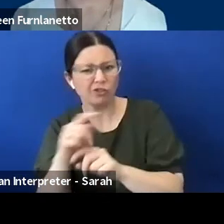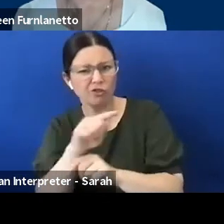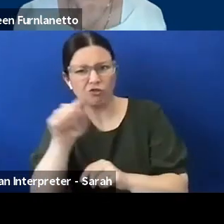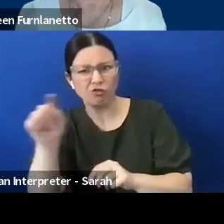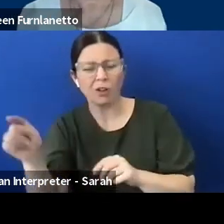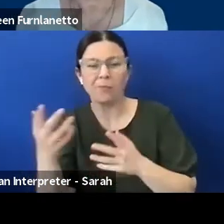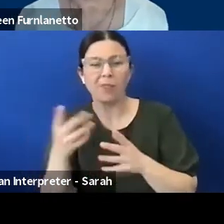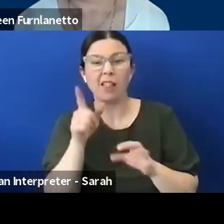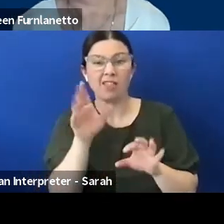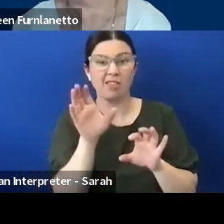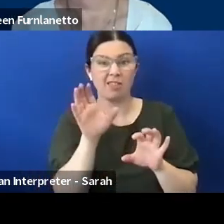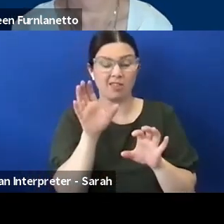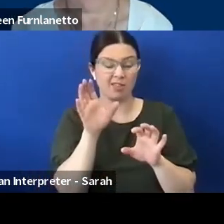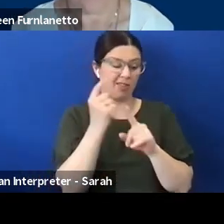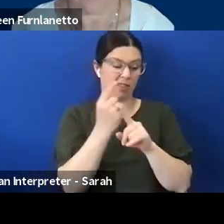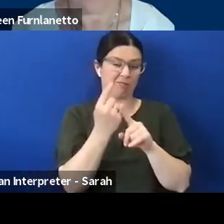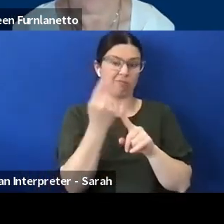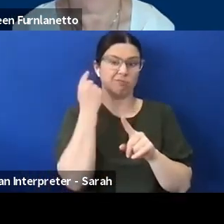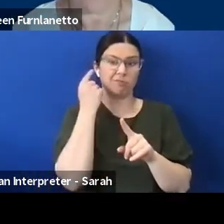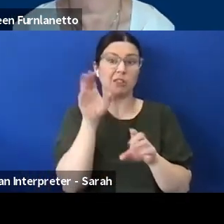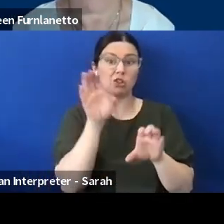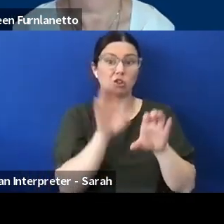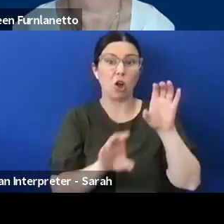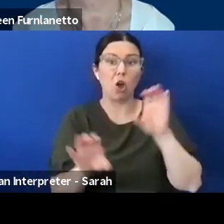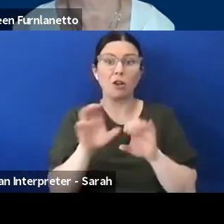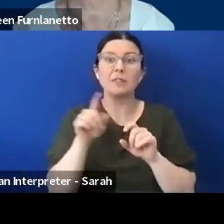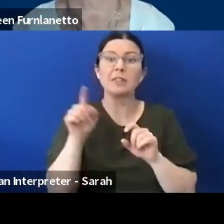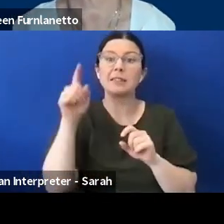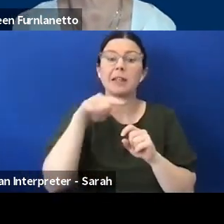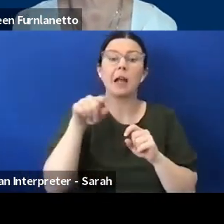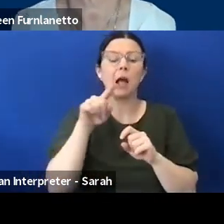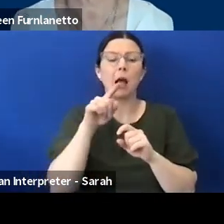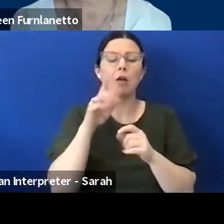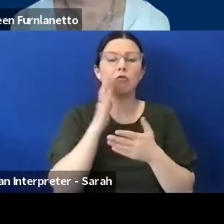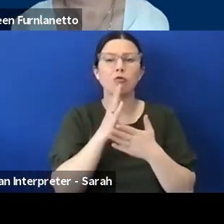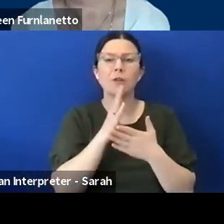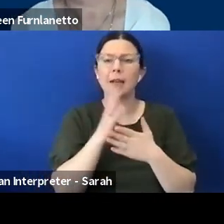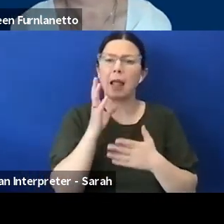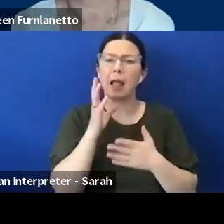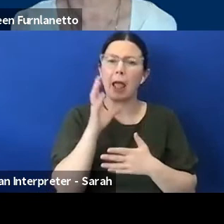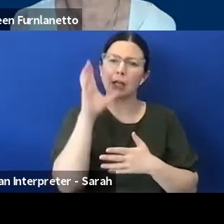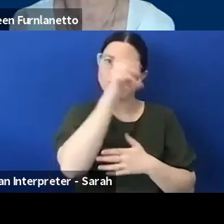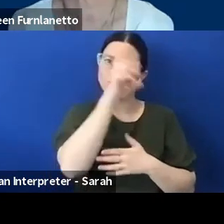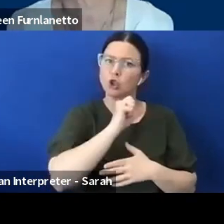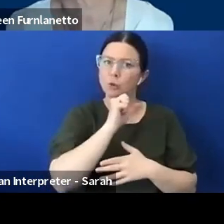the past years the scientists used to assume what is important for people with disabilities